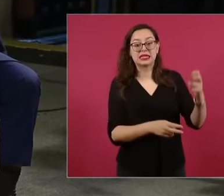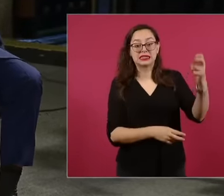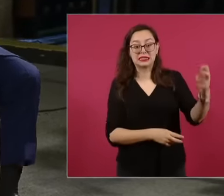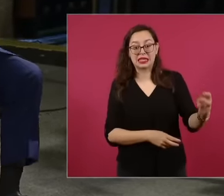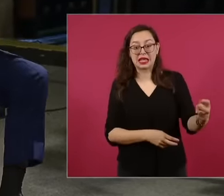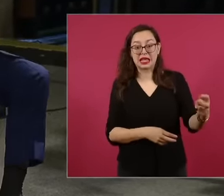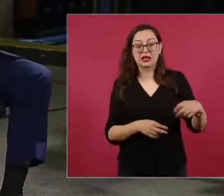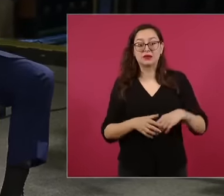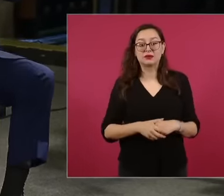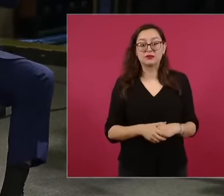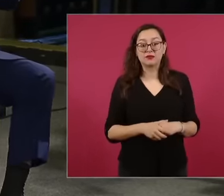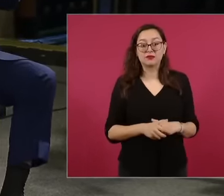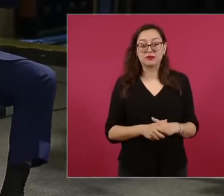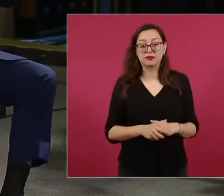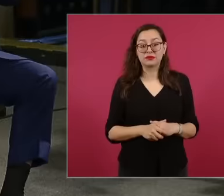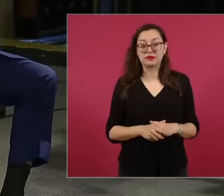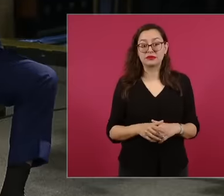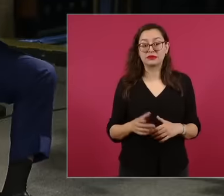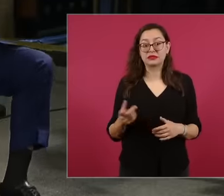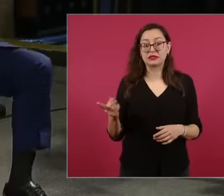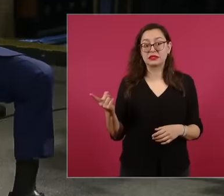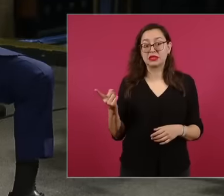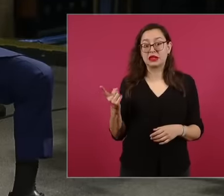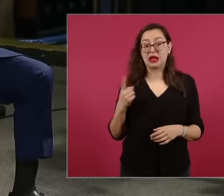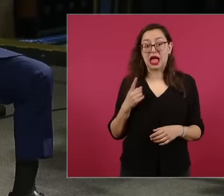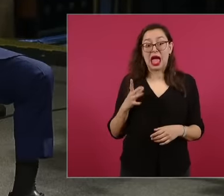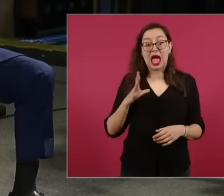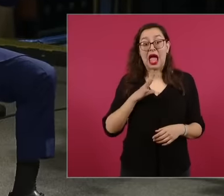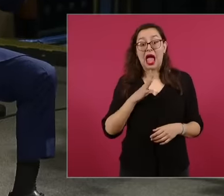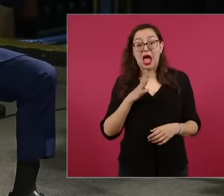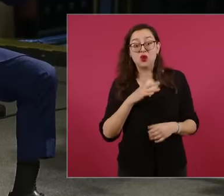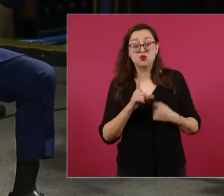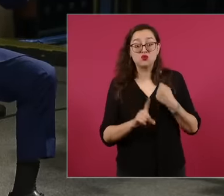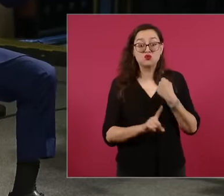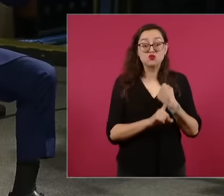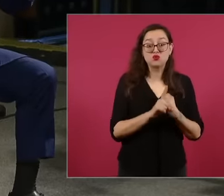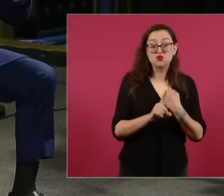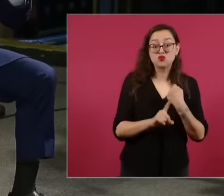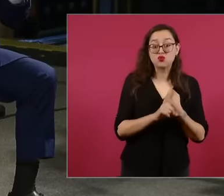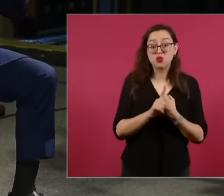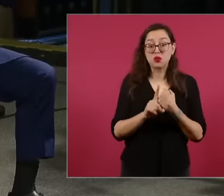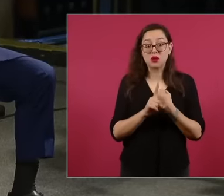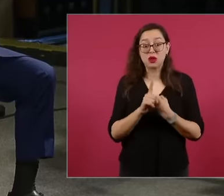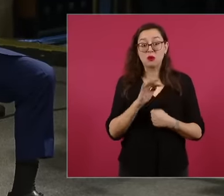says Hey, there is a problem in the transmission. Could you accompany me to do it on YouTube. You know